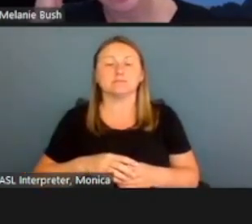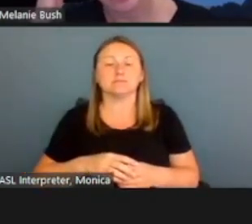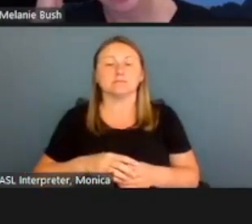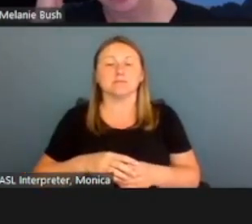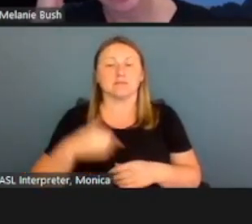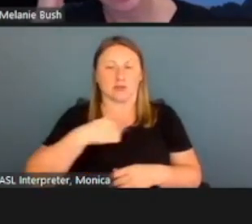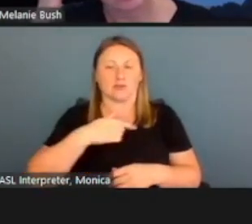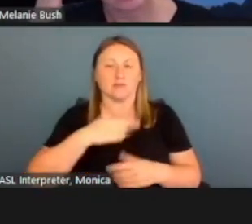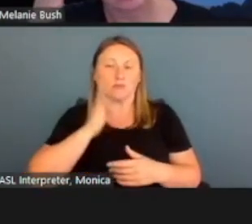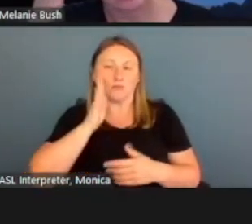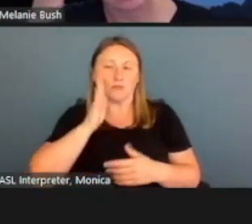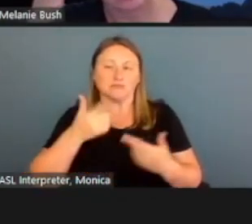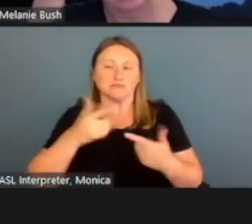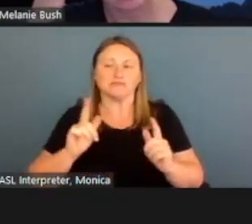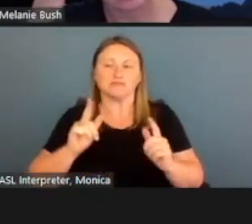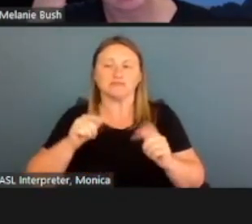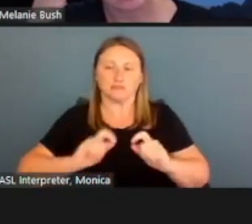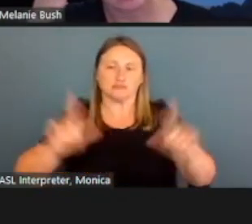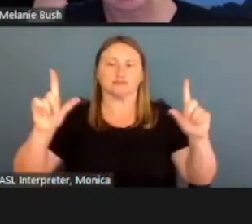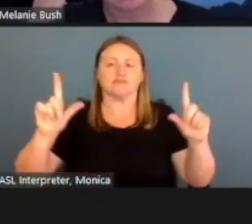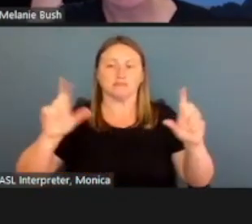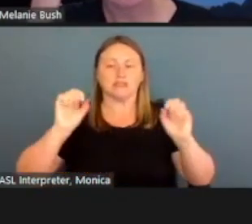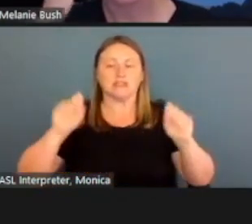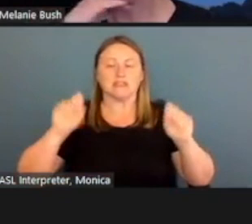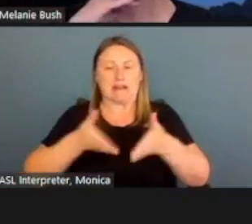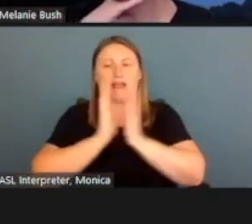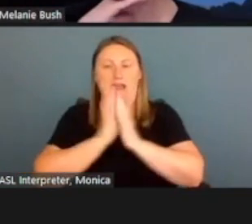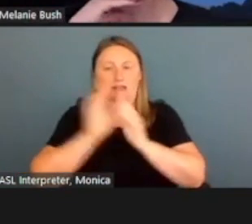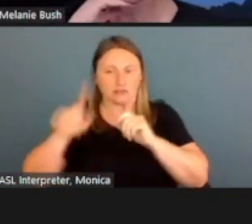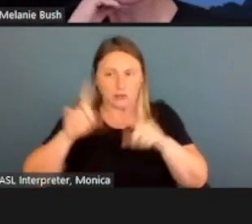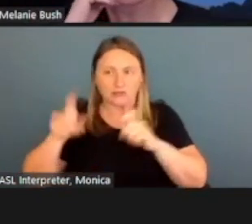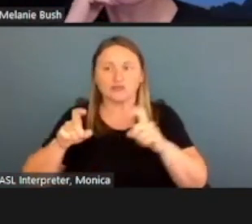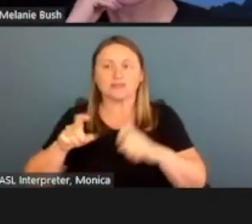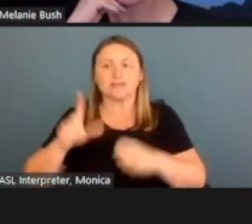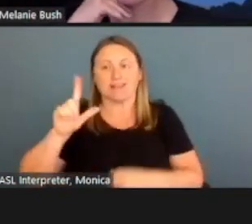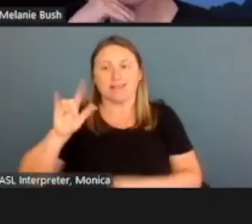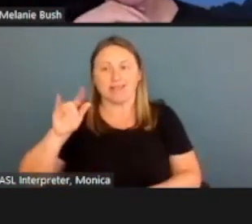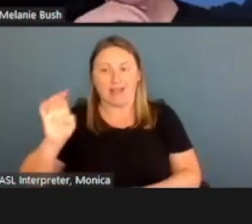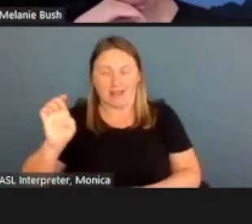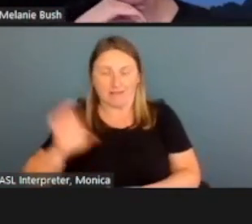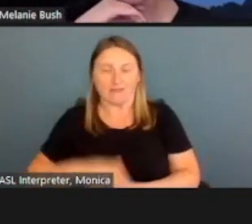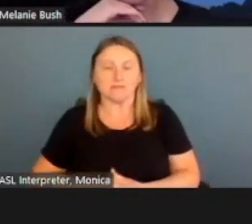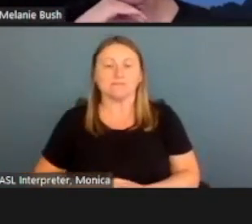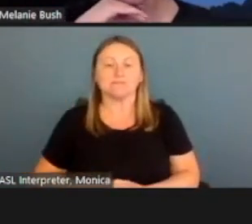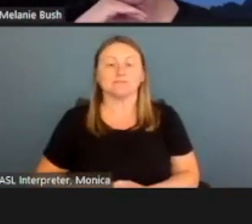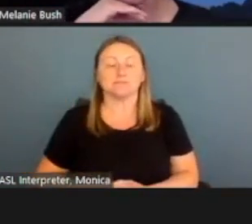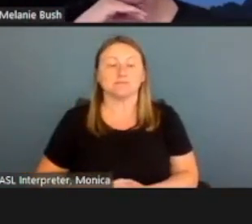to unmute yourself to ask questions live. But the easiest way to submit a question